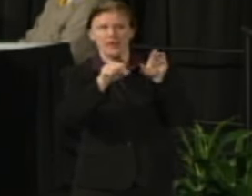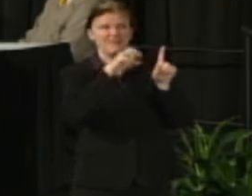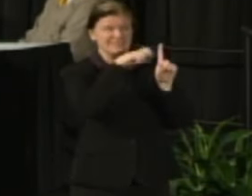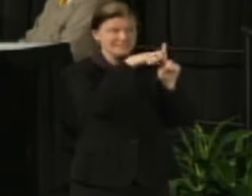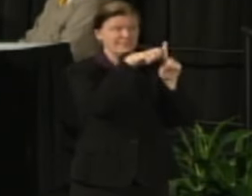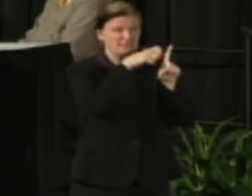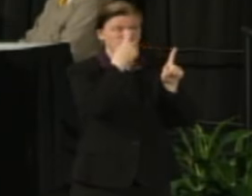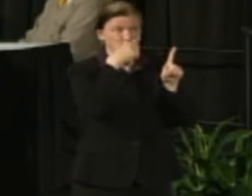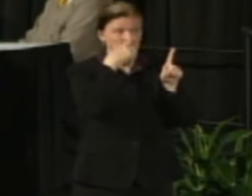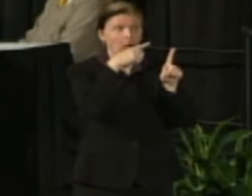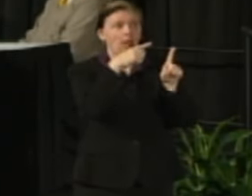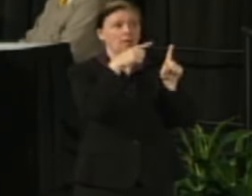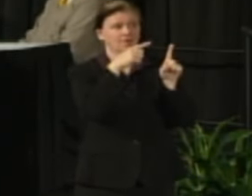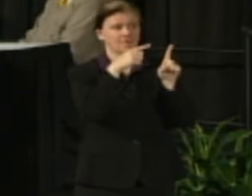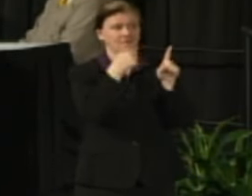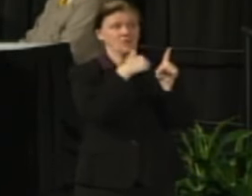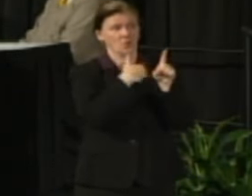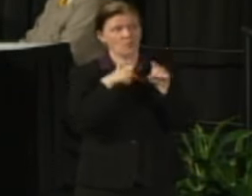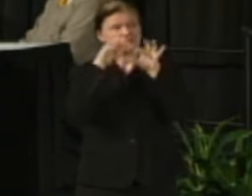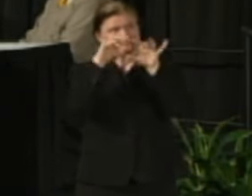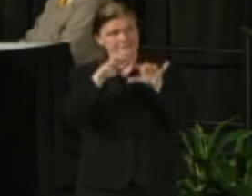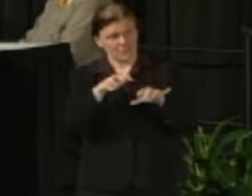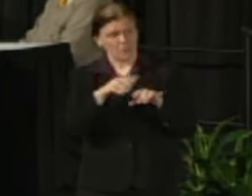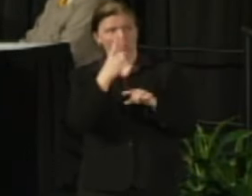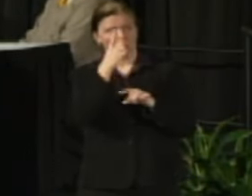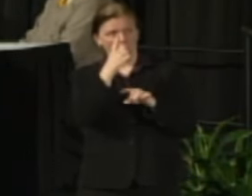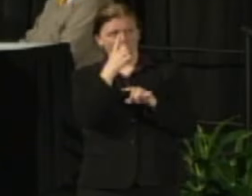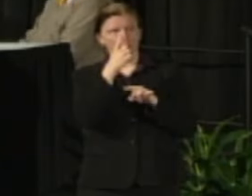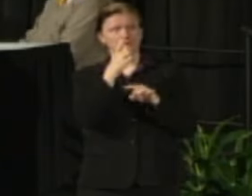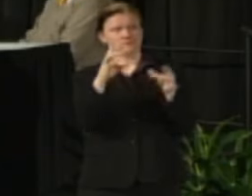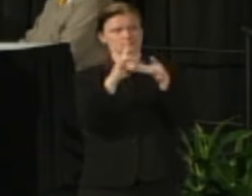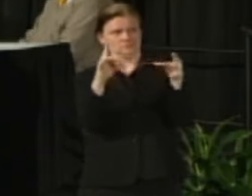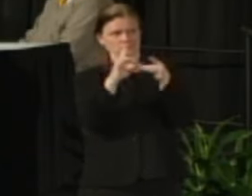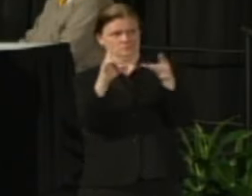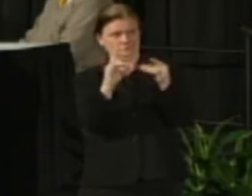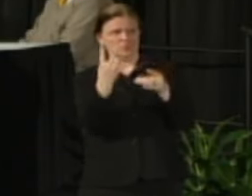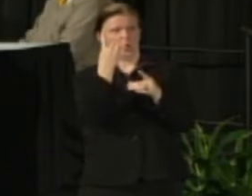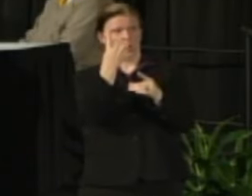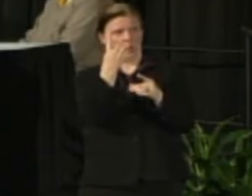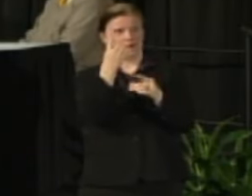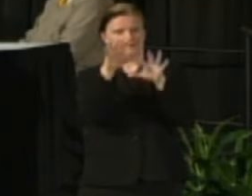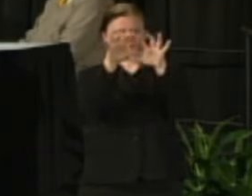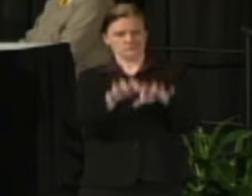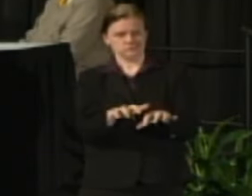with the same voice about the concerns that we have and our own advocacy together.